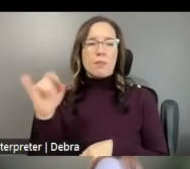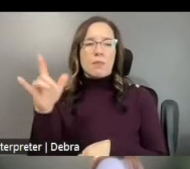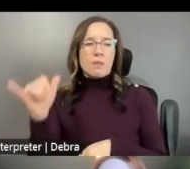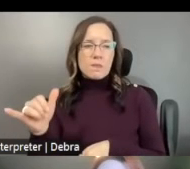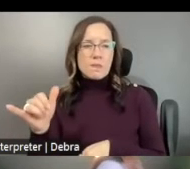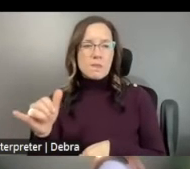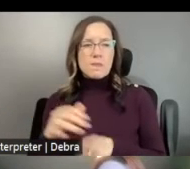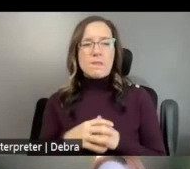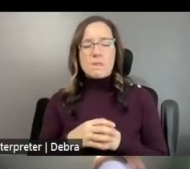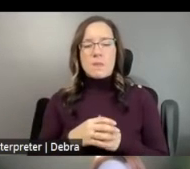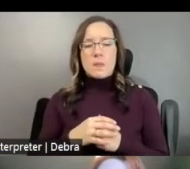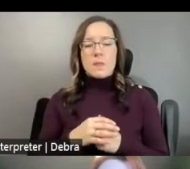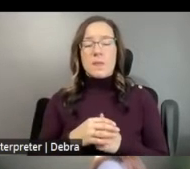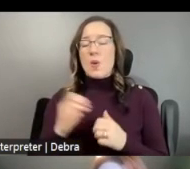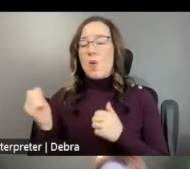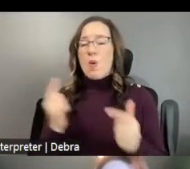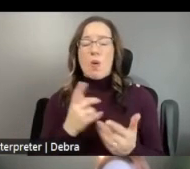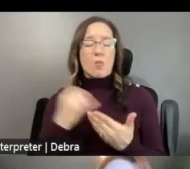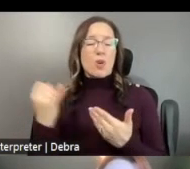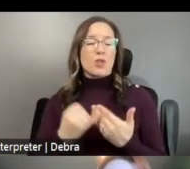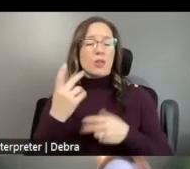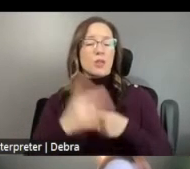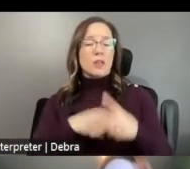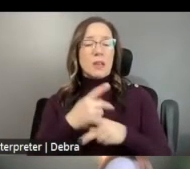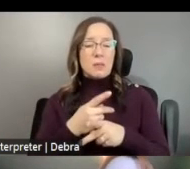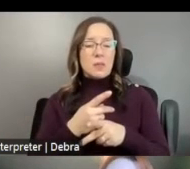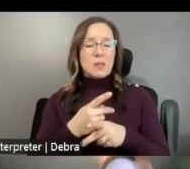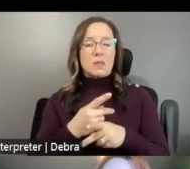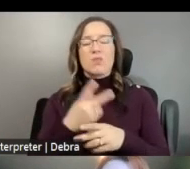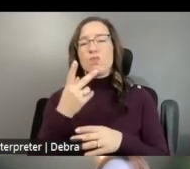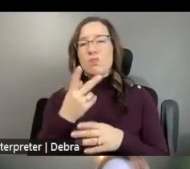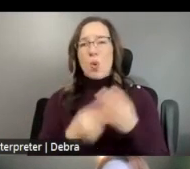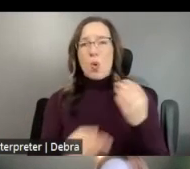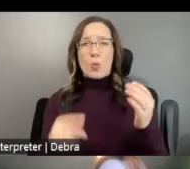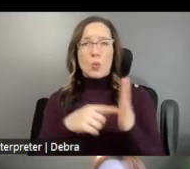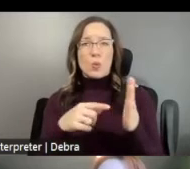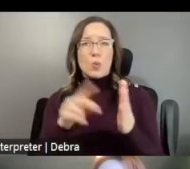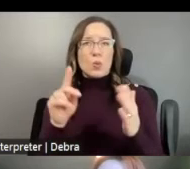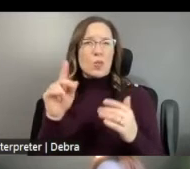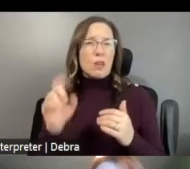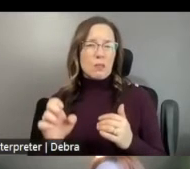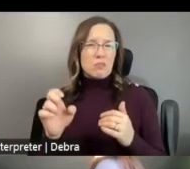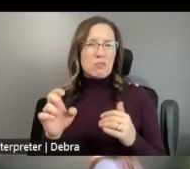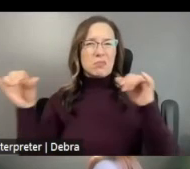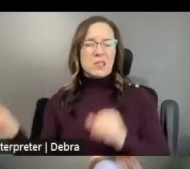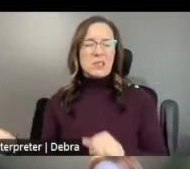ALL PROJECT TYPES AT BOTH DEADLINES AND WE RECEIVE ROUGHLY THE SAME NUMBER OF APPLICATIONS AT EACH